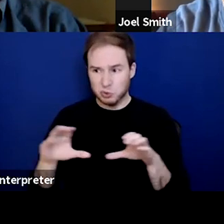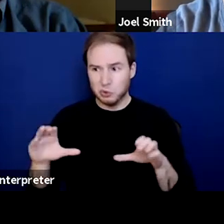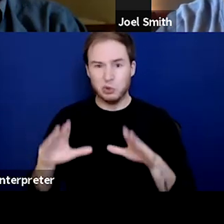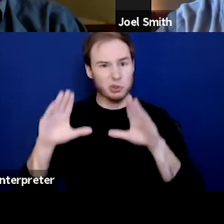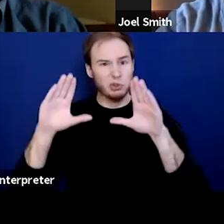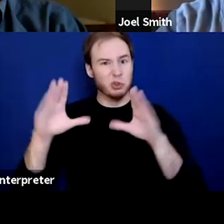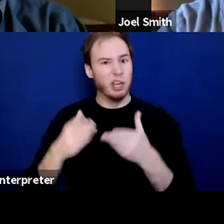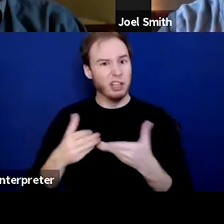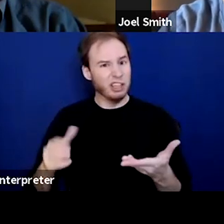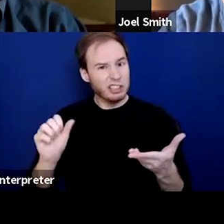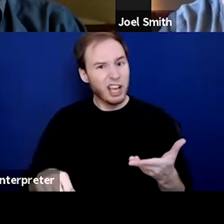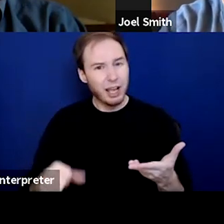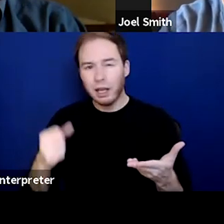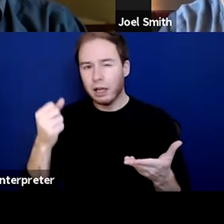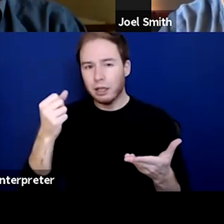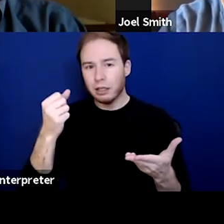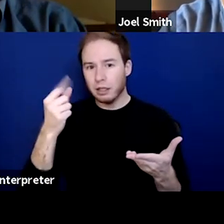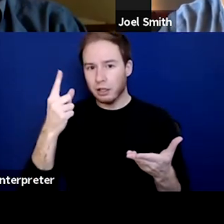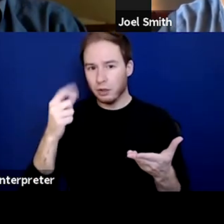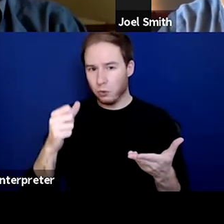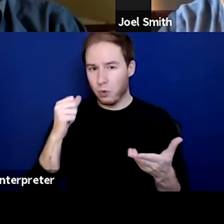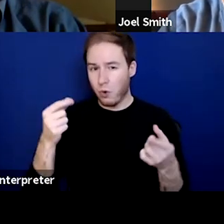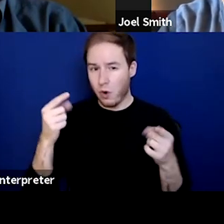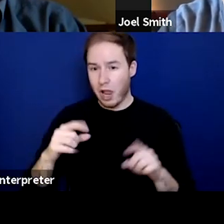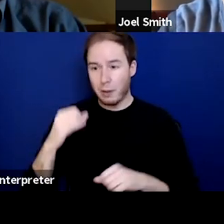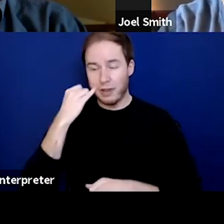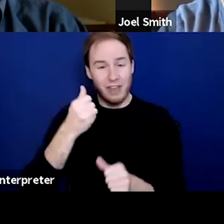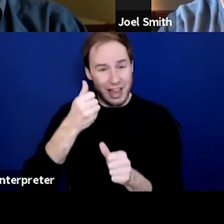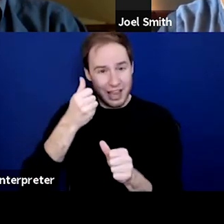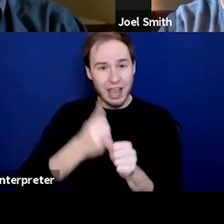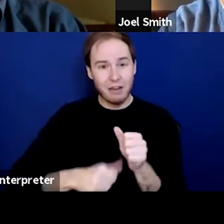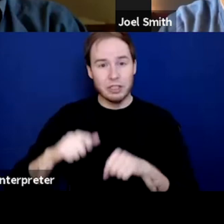but it's not gonna happen if every time we turn around,